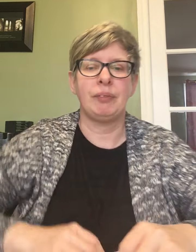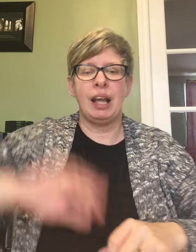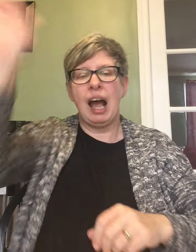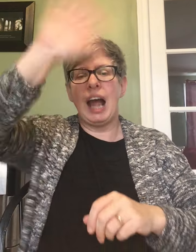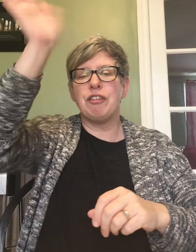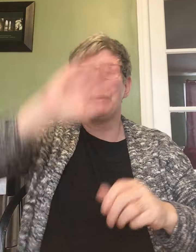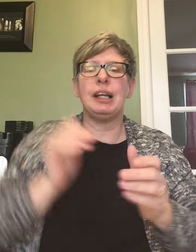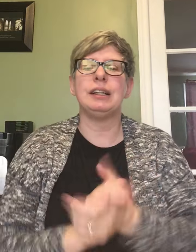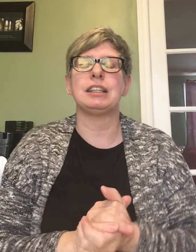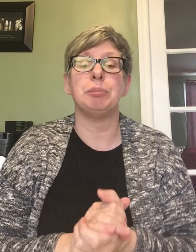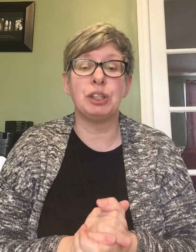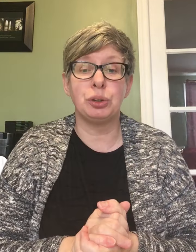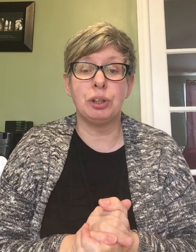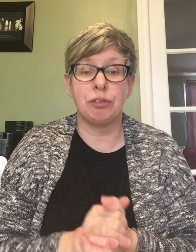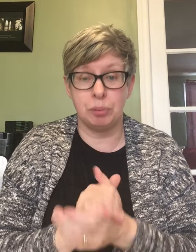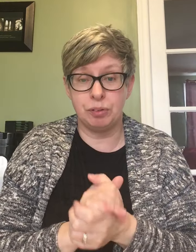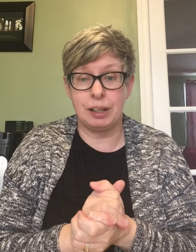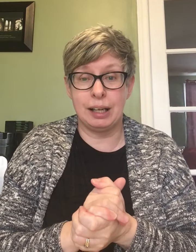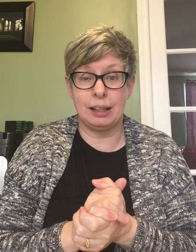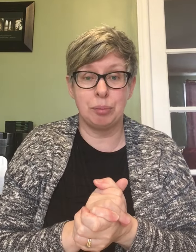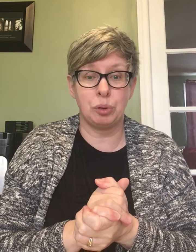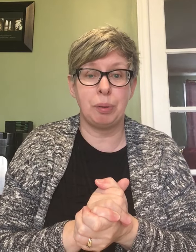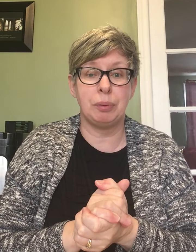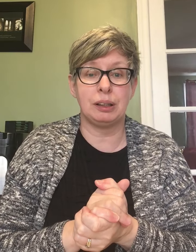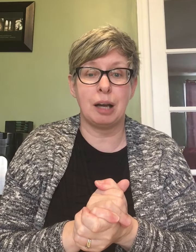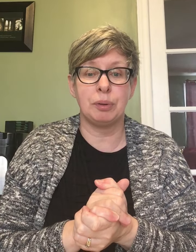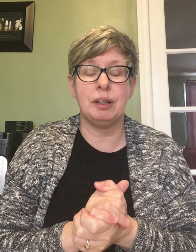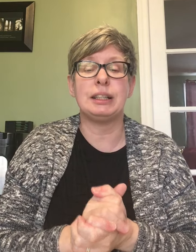Hi everybody, this is Miss Julia from Newfoundland and Labrador Public Libraries